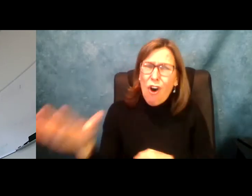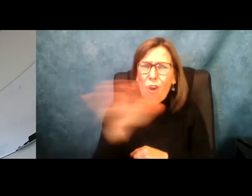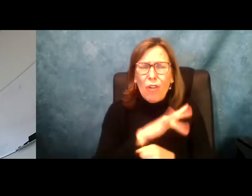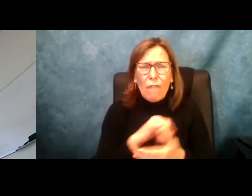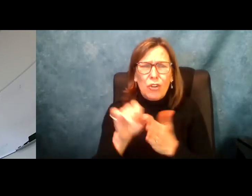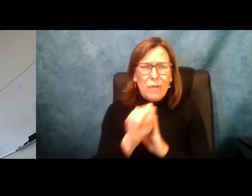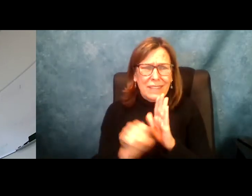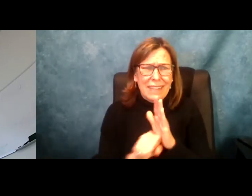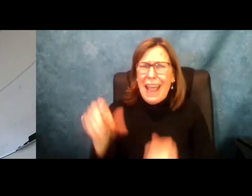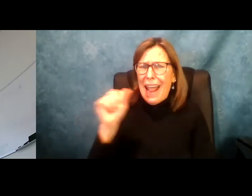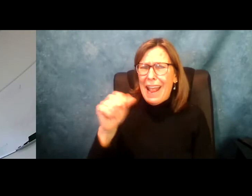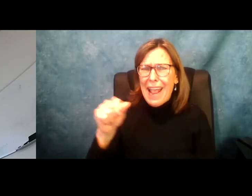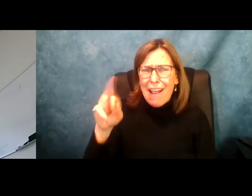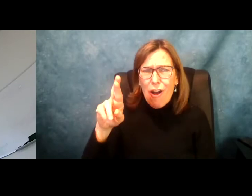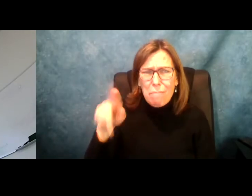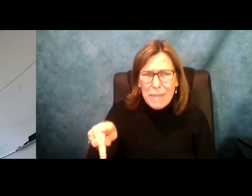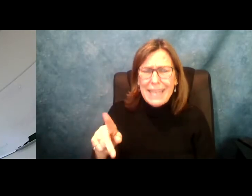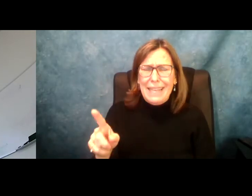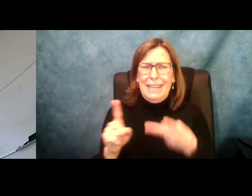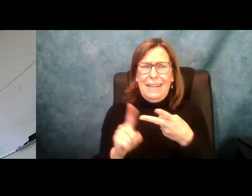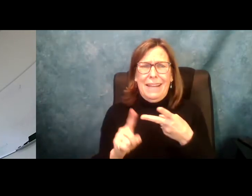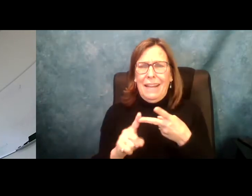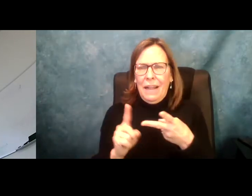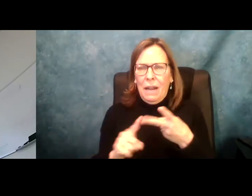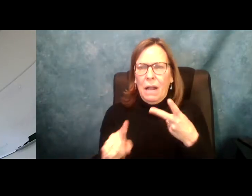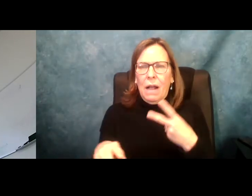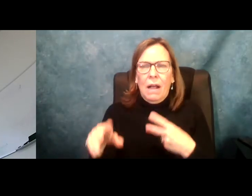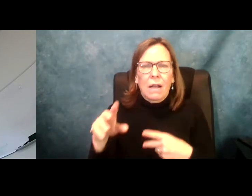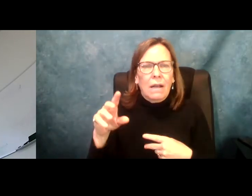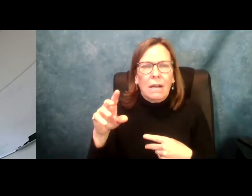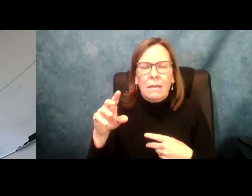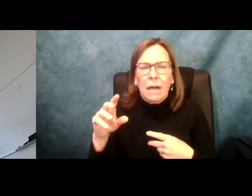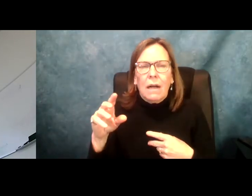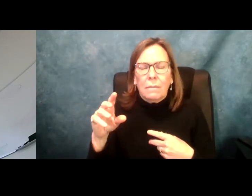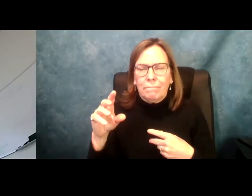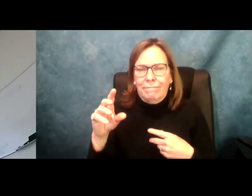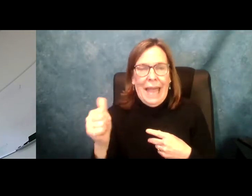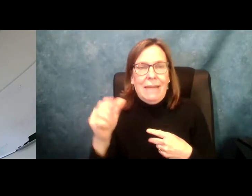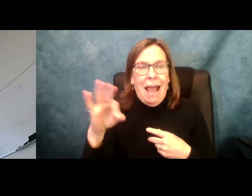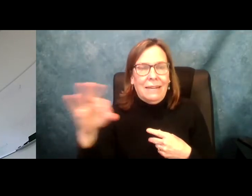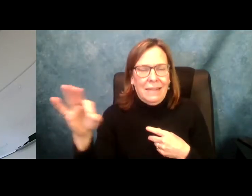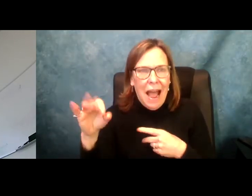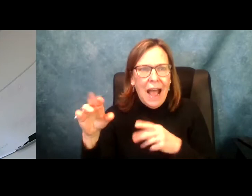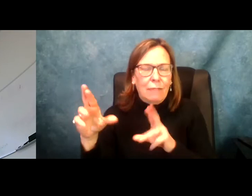and our partners at ATP, our partners in agencies around